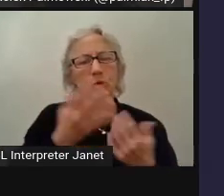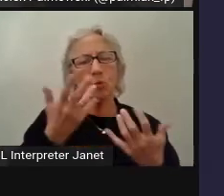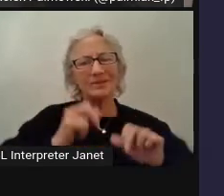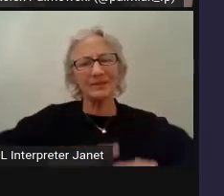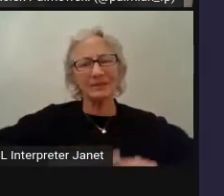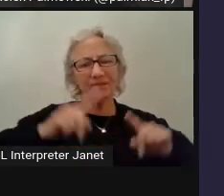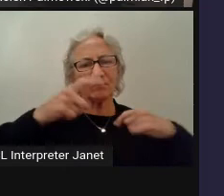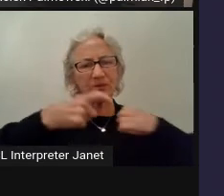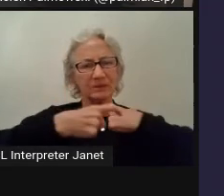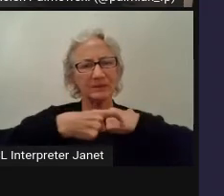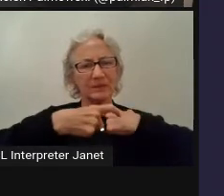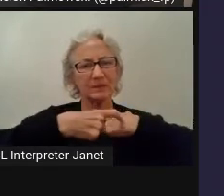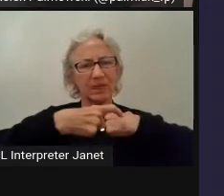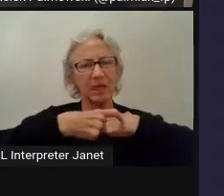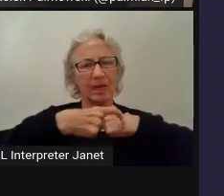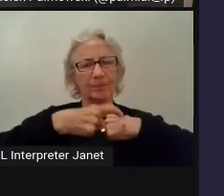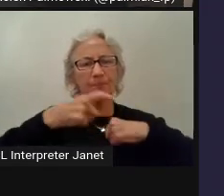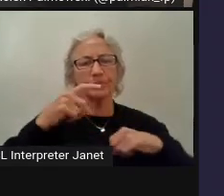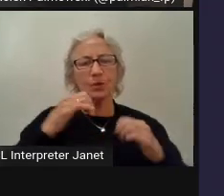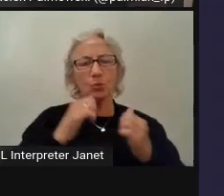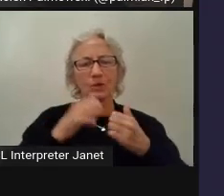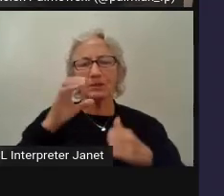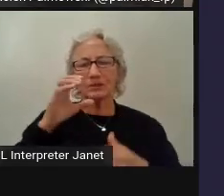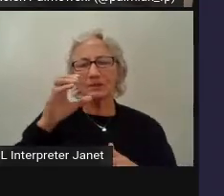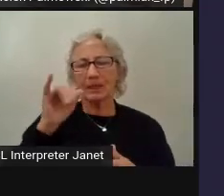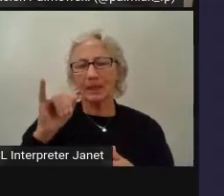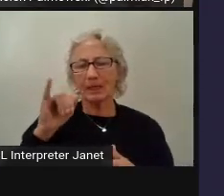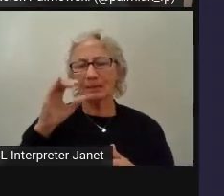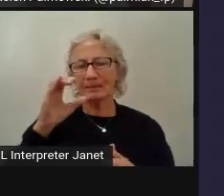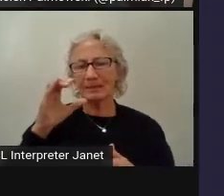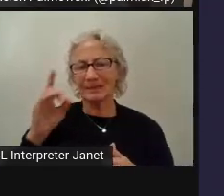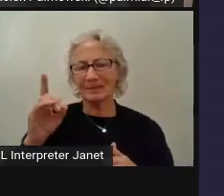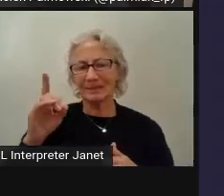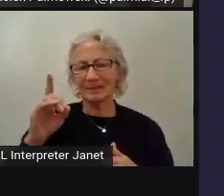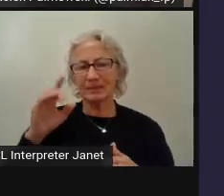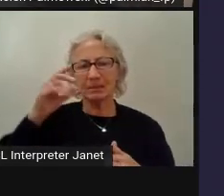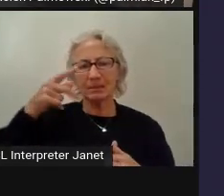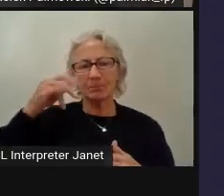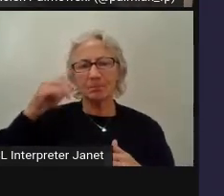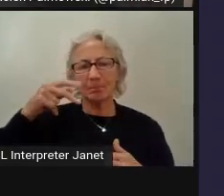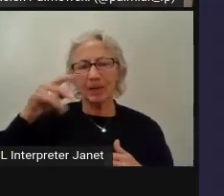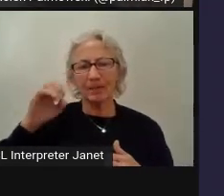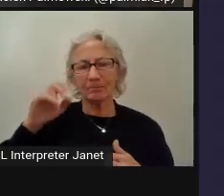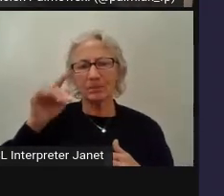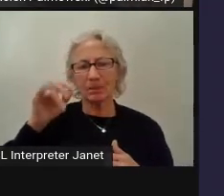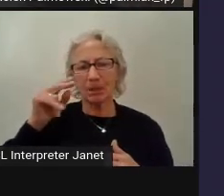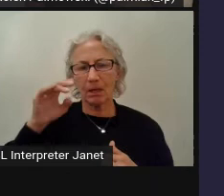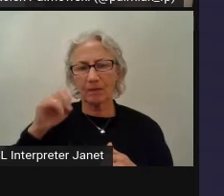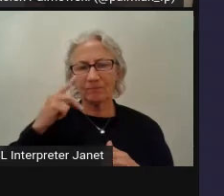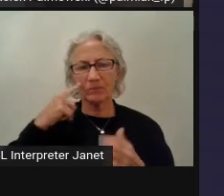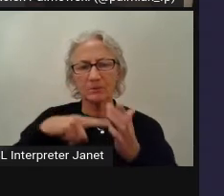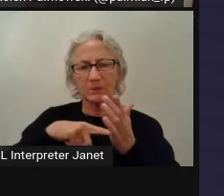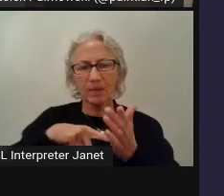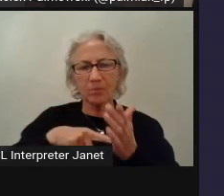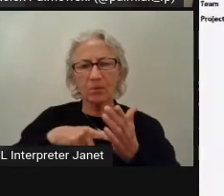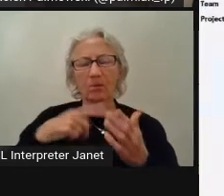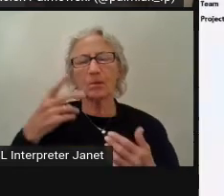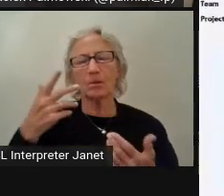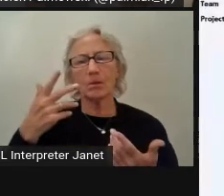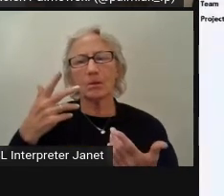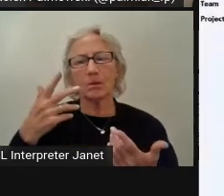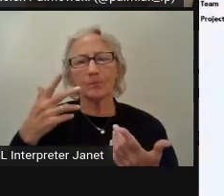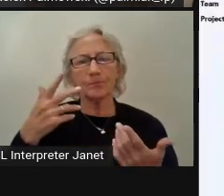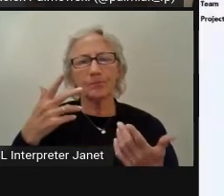of running a CI/CD pipeline versus testing a site with X the browser.